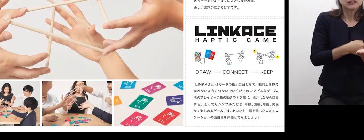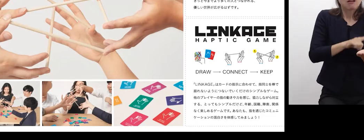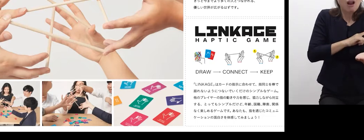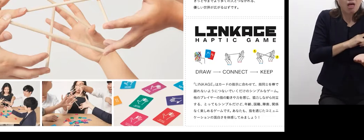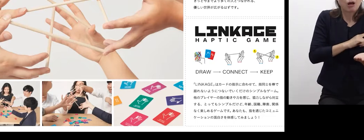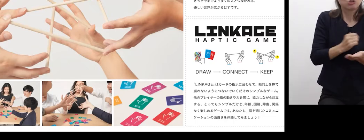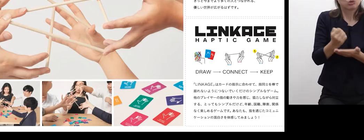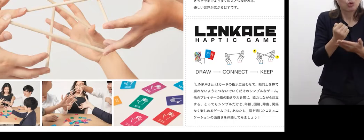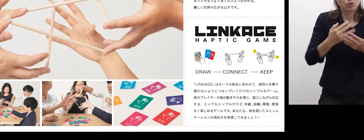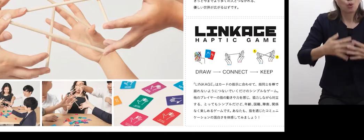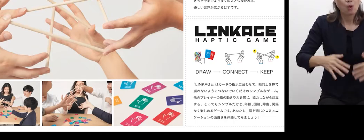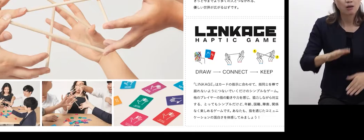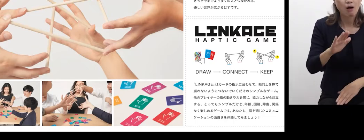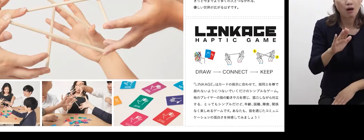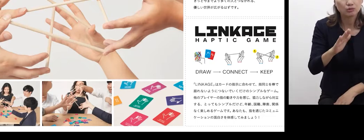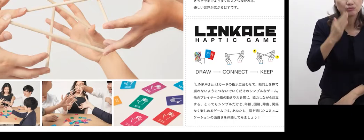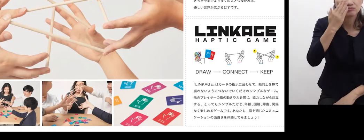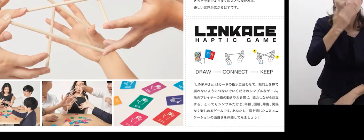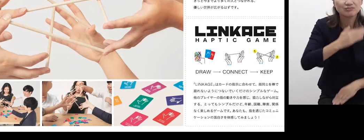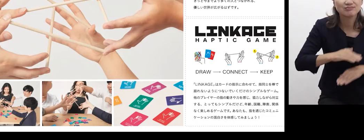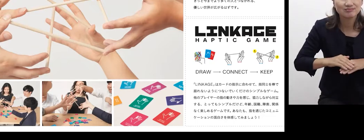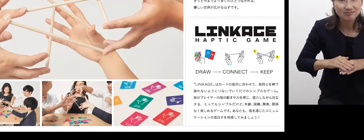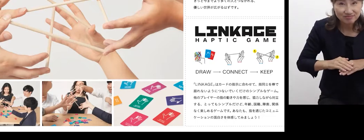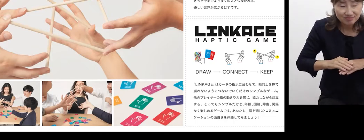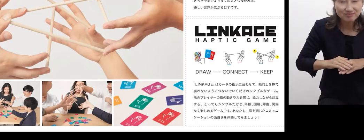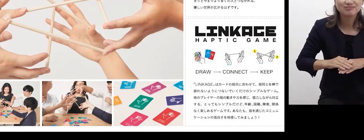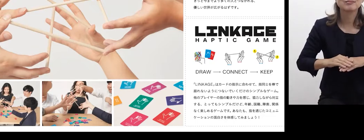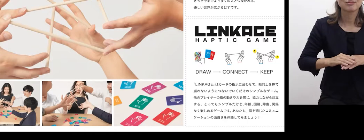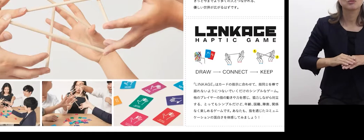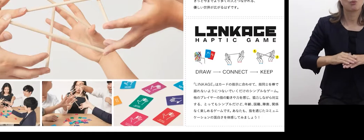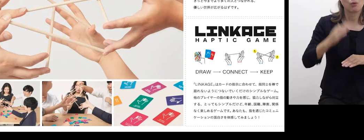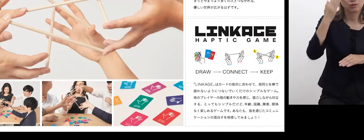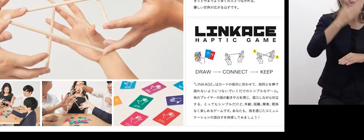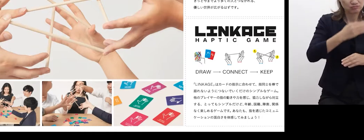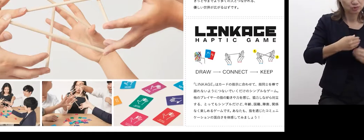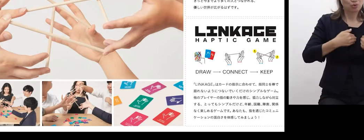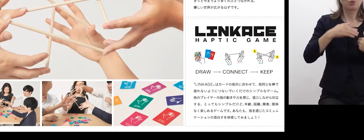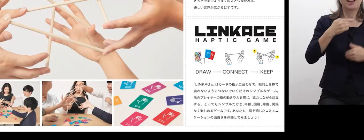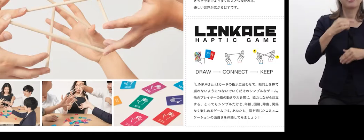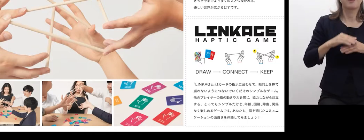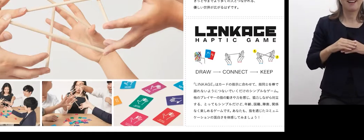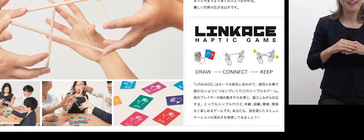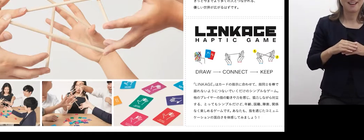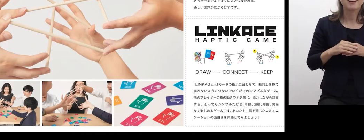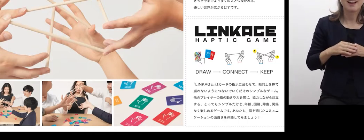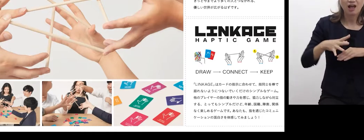I can’t let people feel the density of tactile sign language, but I make this game,